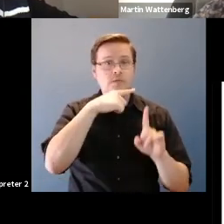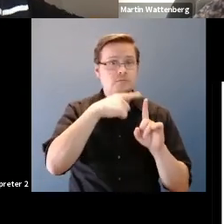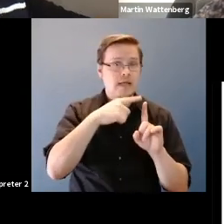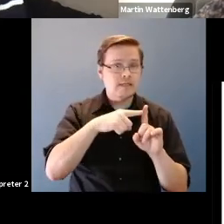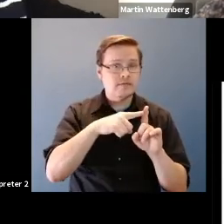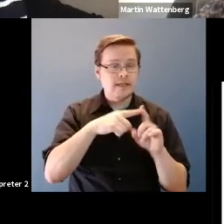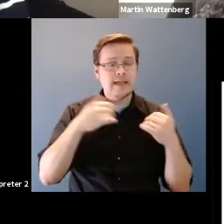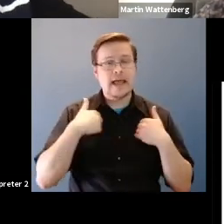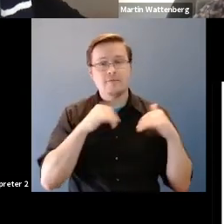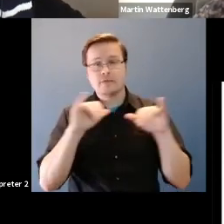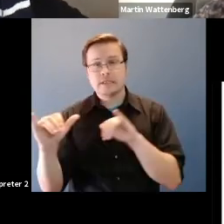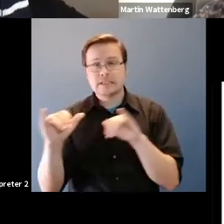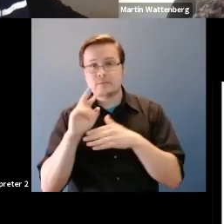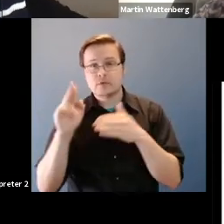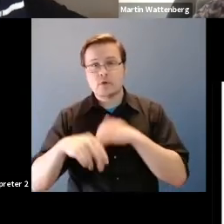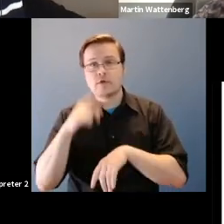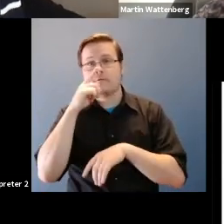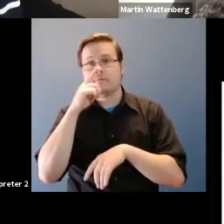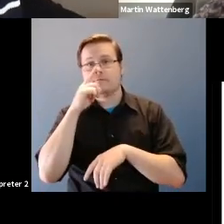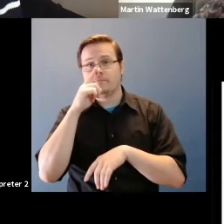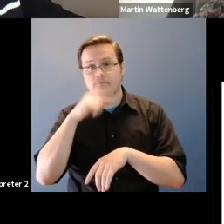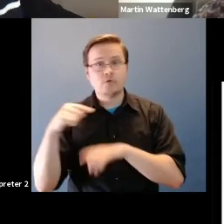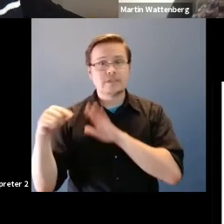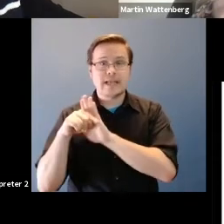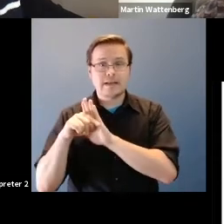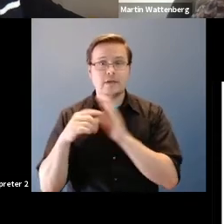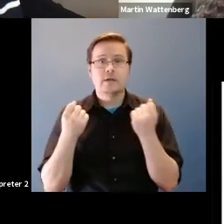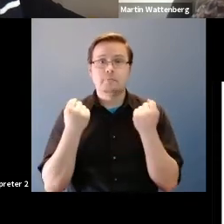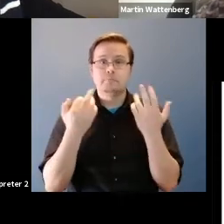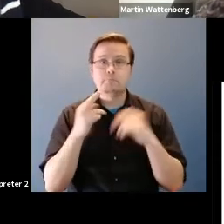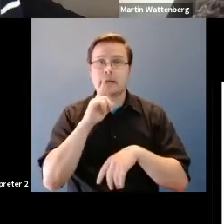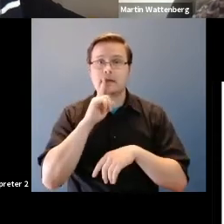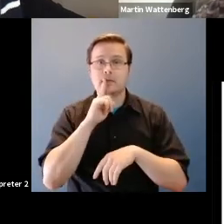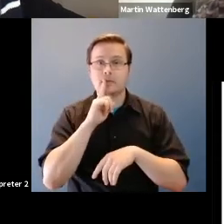Martin Wattenberg: In many real world systems in fact there's a big difference like One of those is clearly better than the other, to hat.